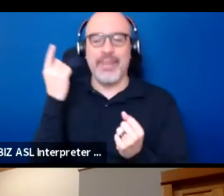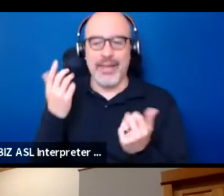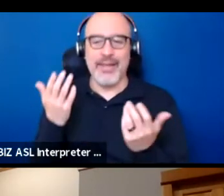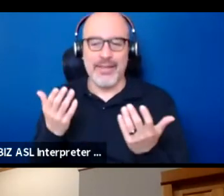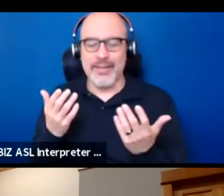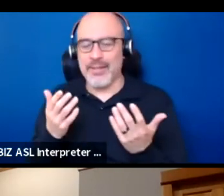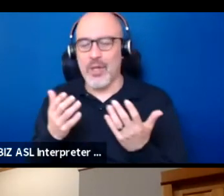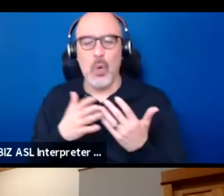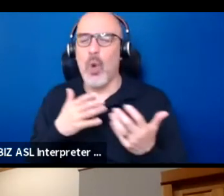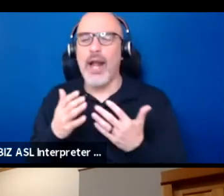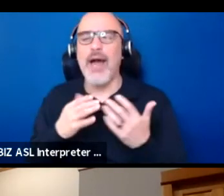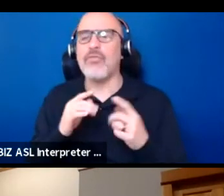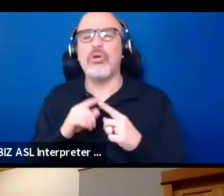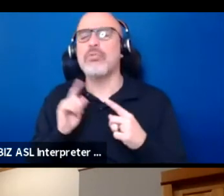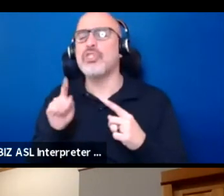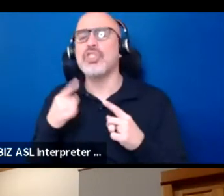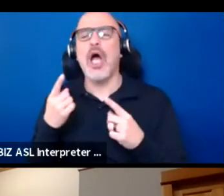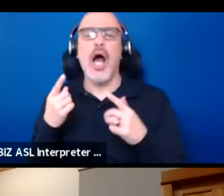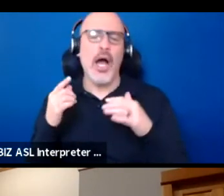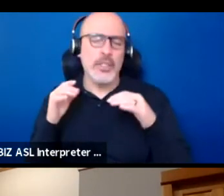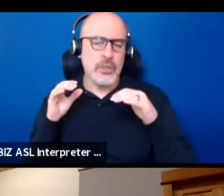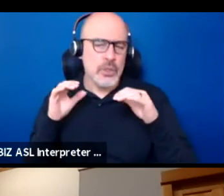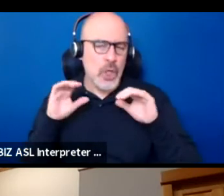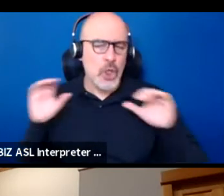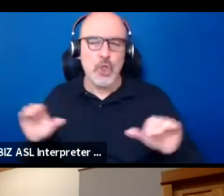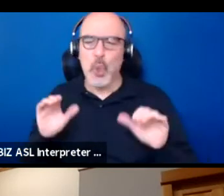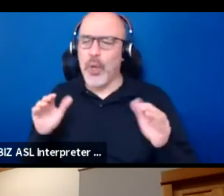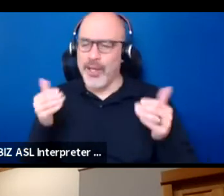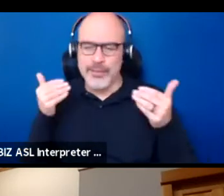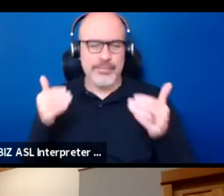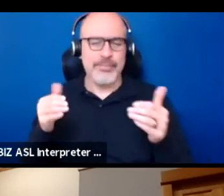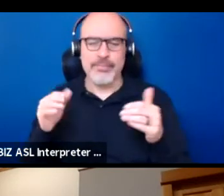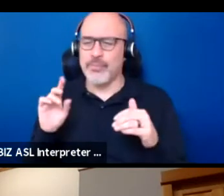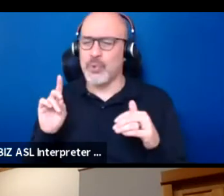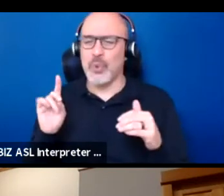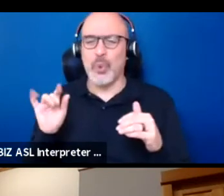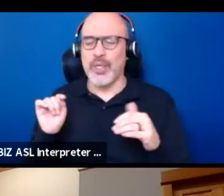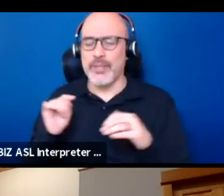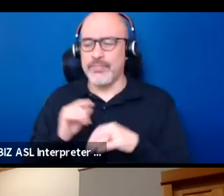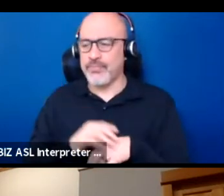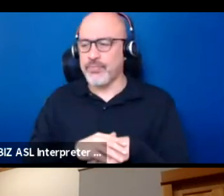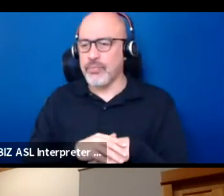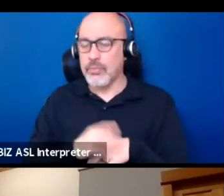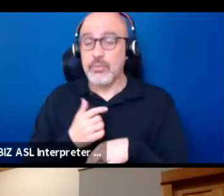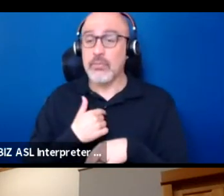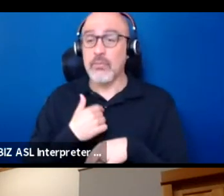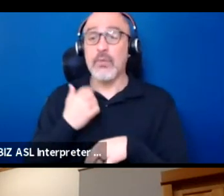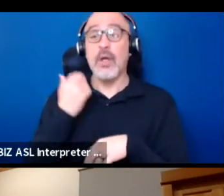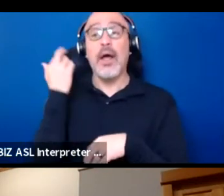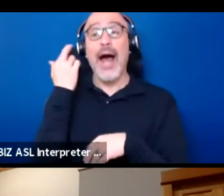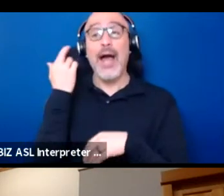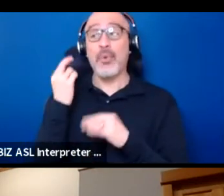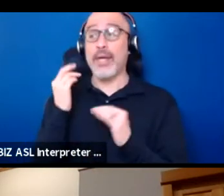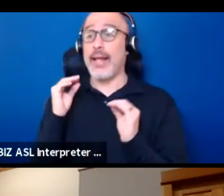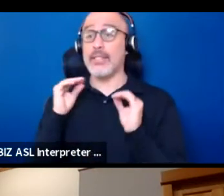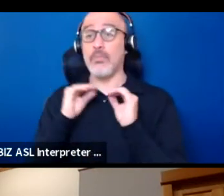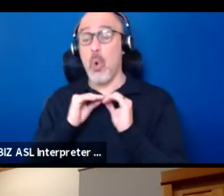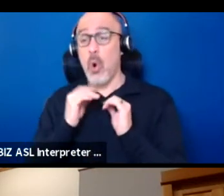Just doing it for the sake of doing it and I love because I realized too more and more, I think about like comedy and stuff like that.